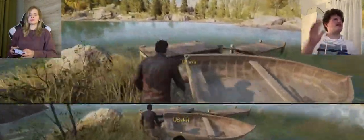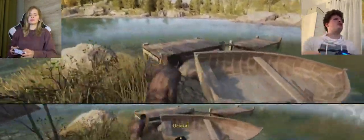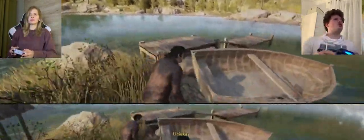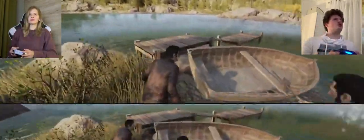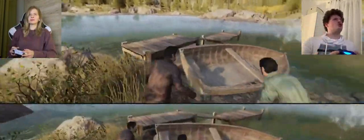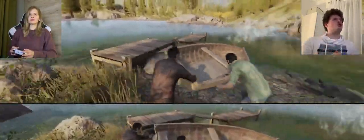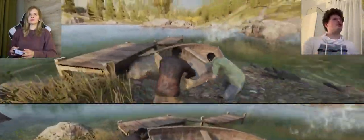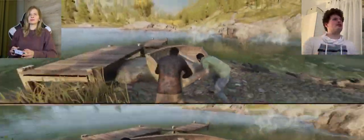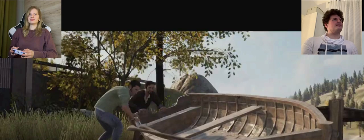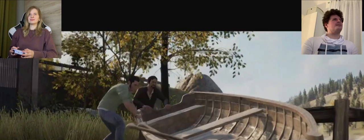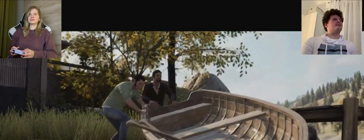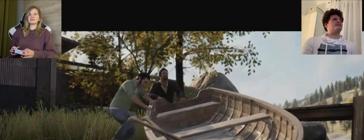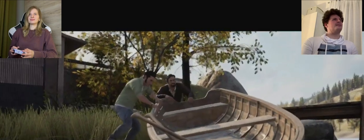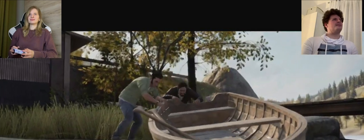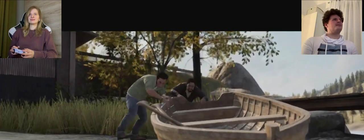K: I thought there would be boats A: yes, and fucking run faster